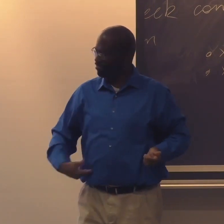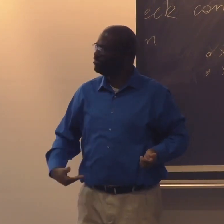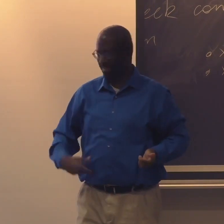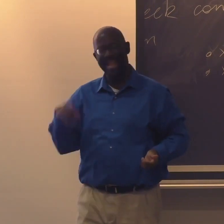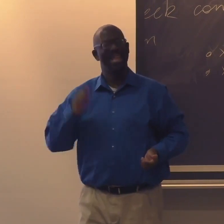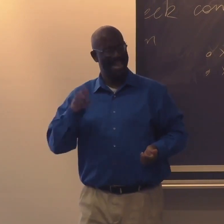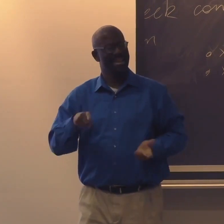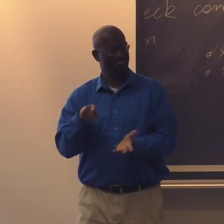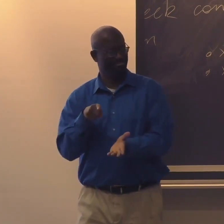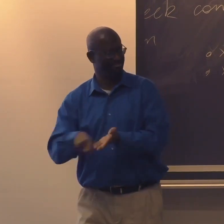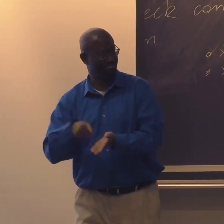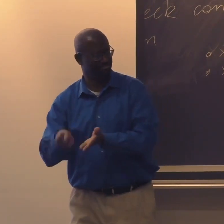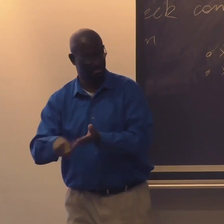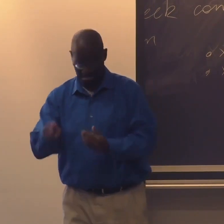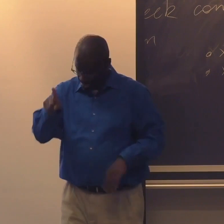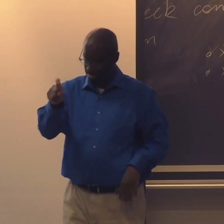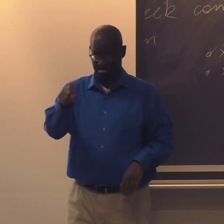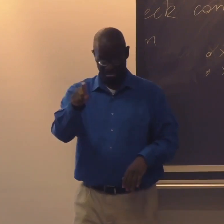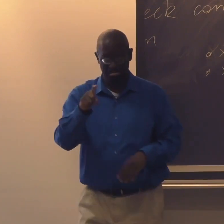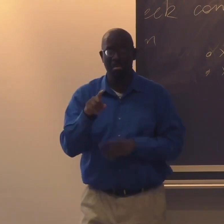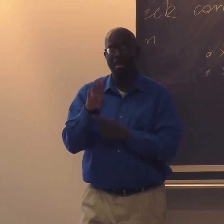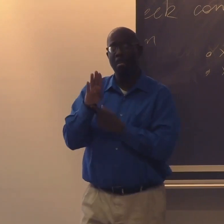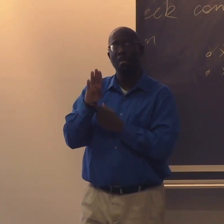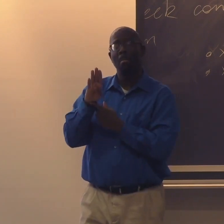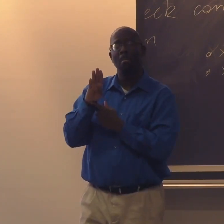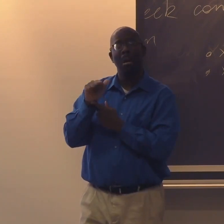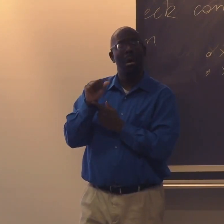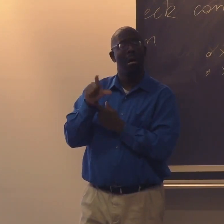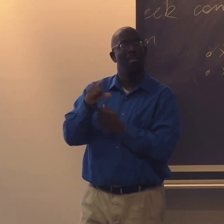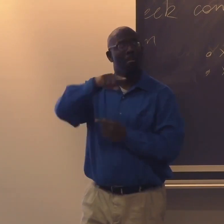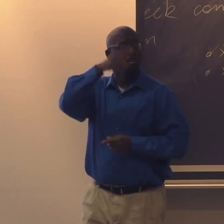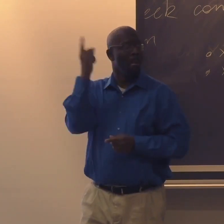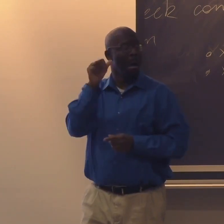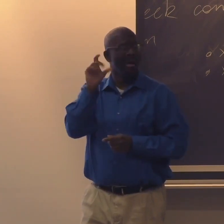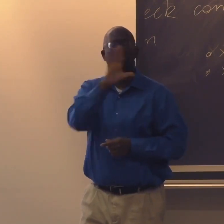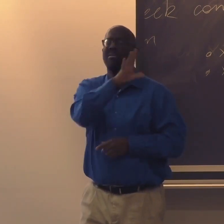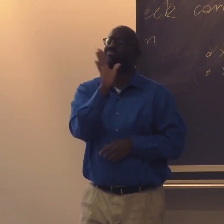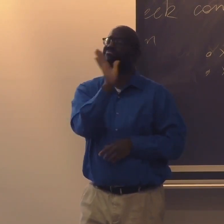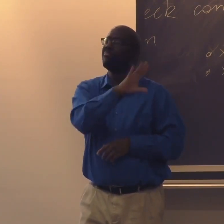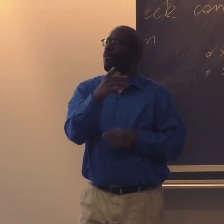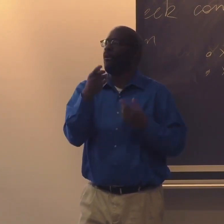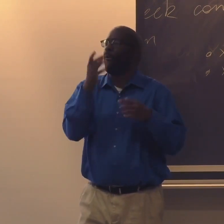And what she felt that we need to do some research on Black deaf signers, about Black ASL.